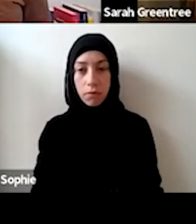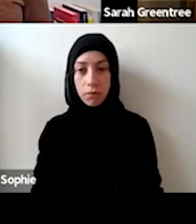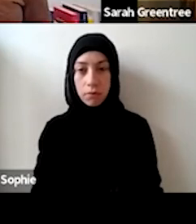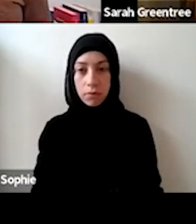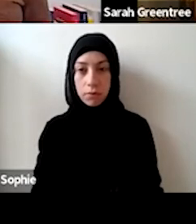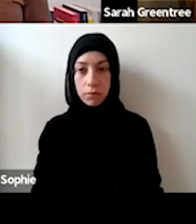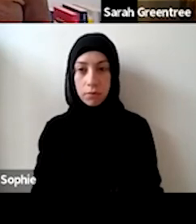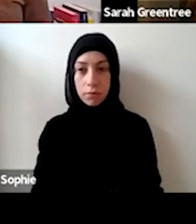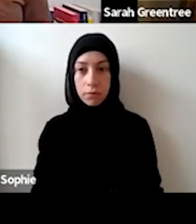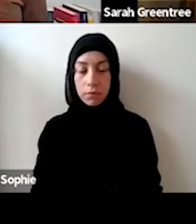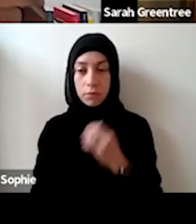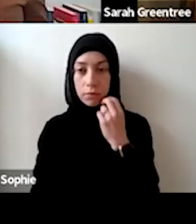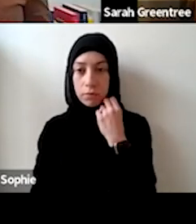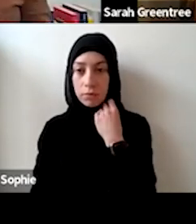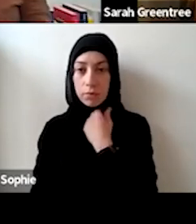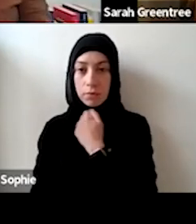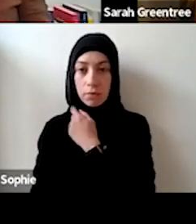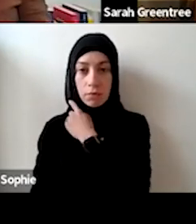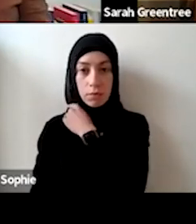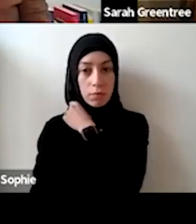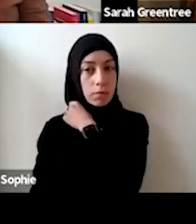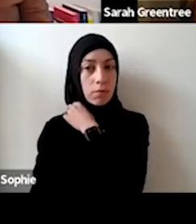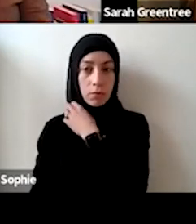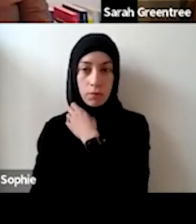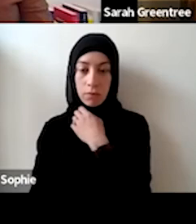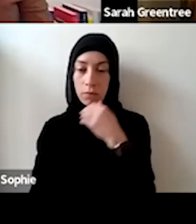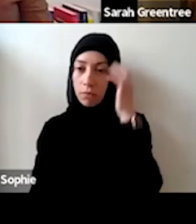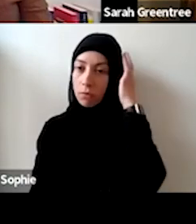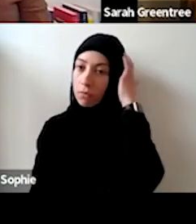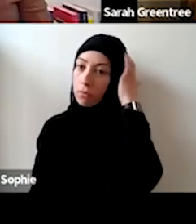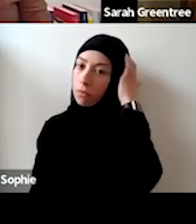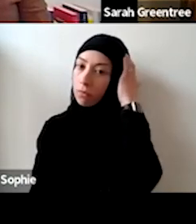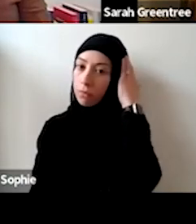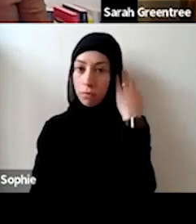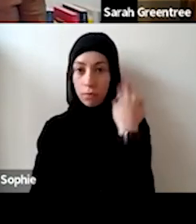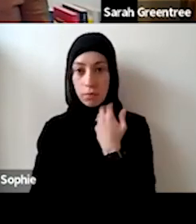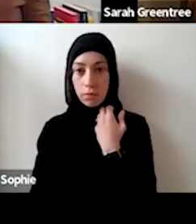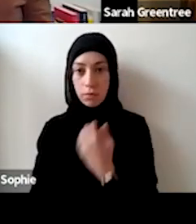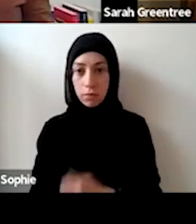I just want to answer it by referring to the criteria